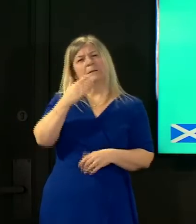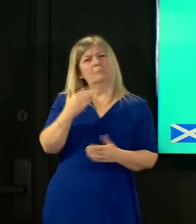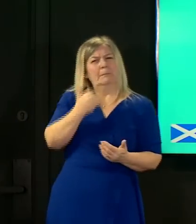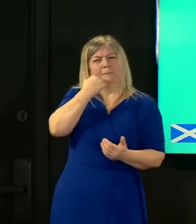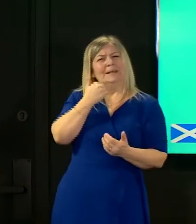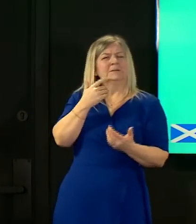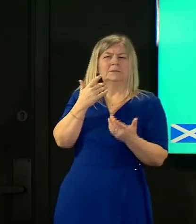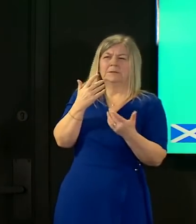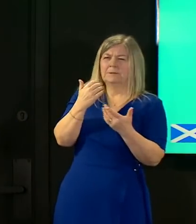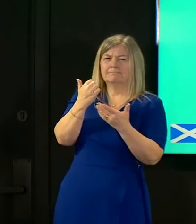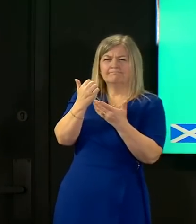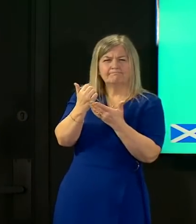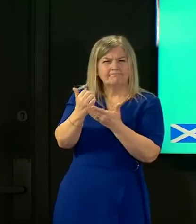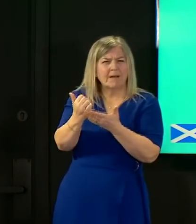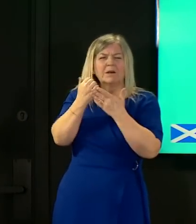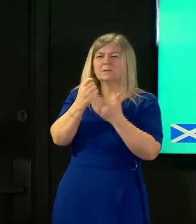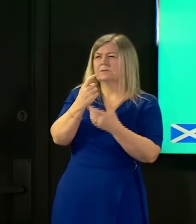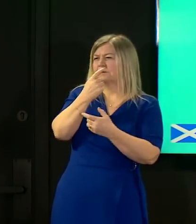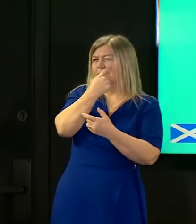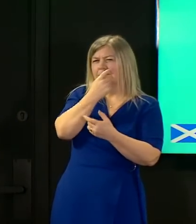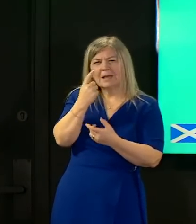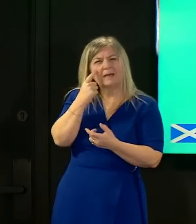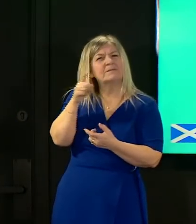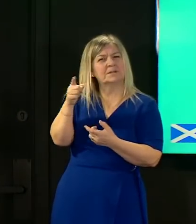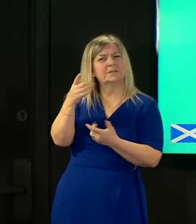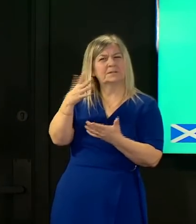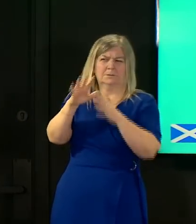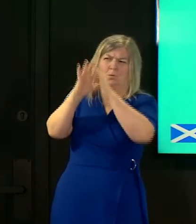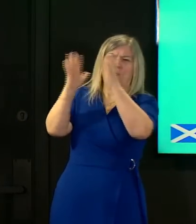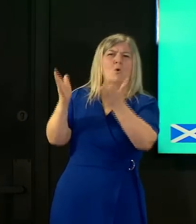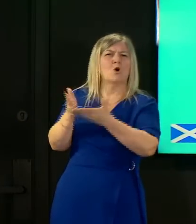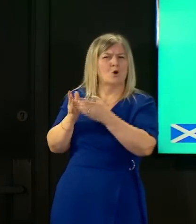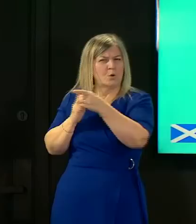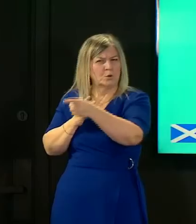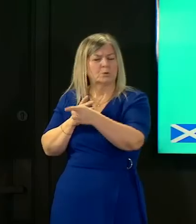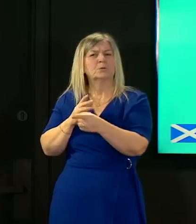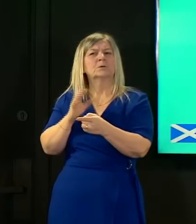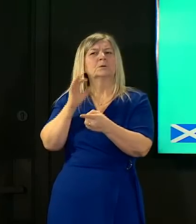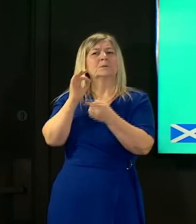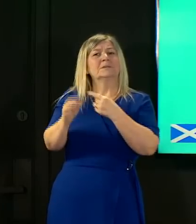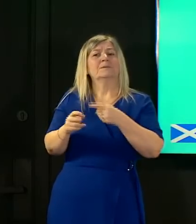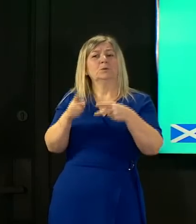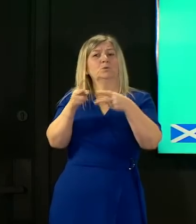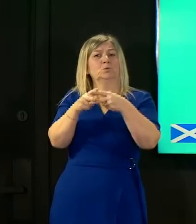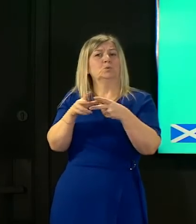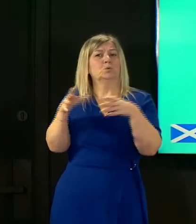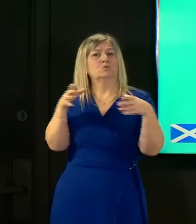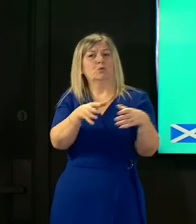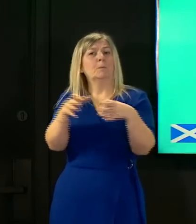researchers which is considered by particularly two main groups in the uk who provide us with